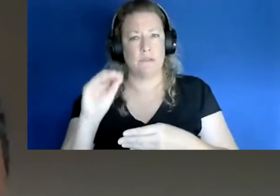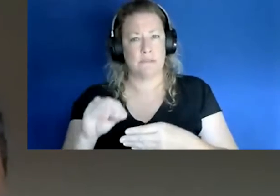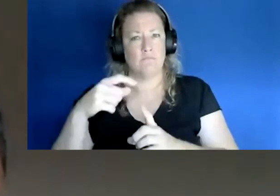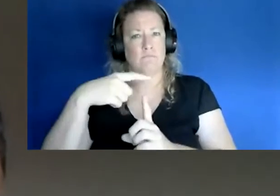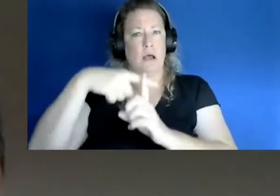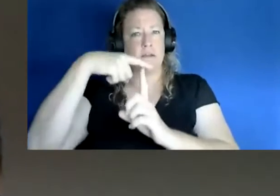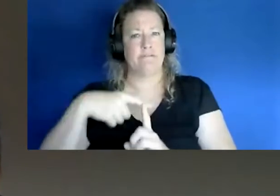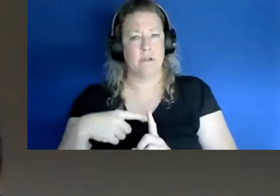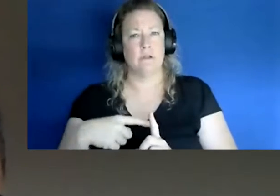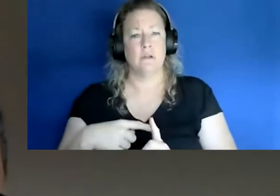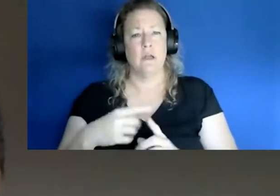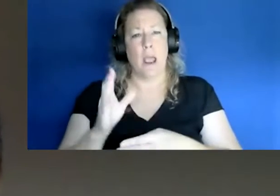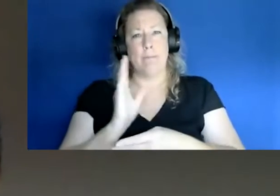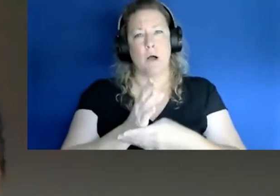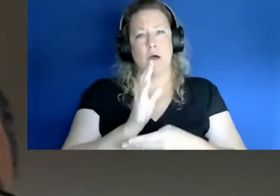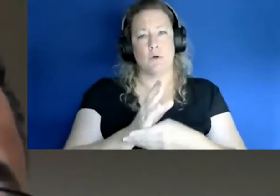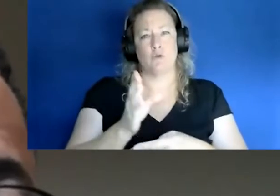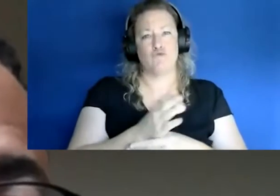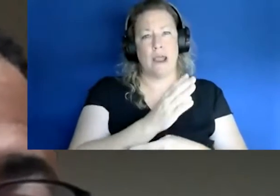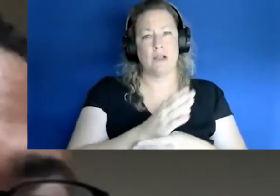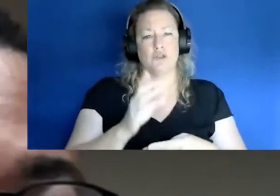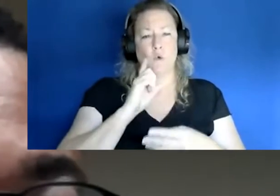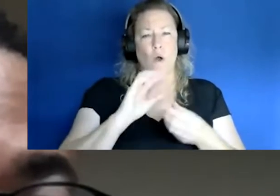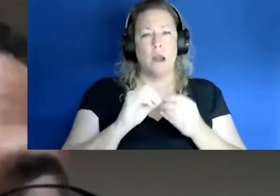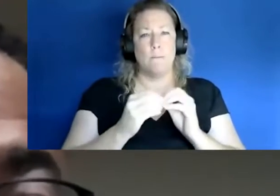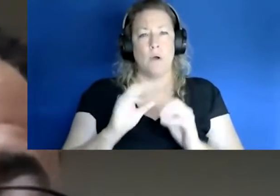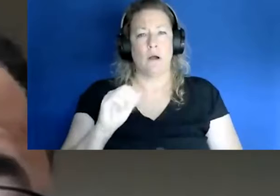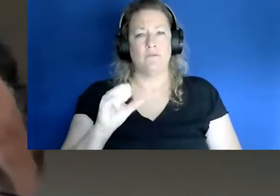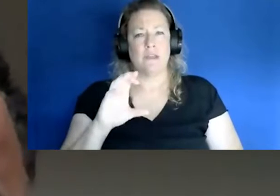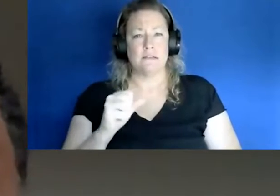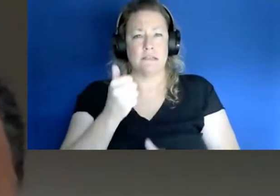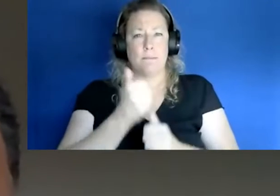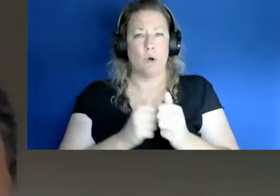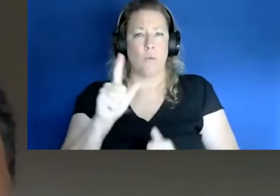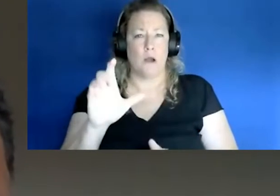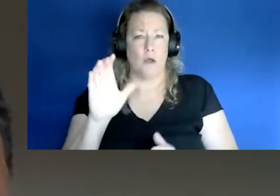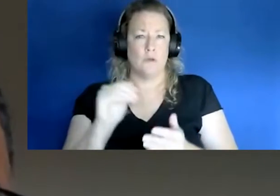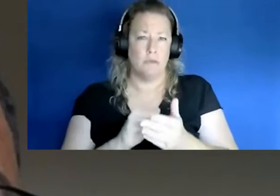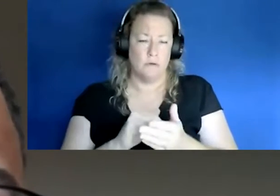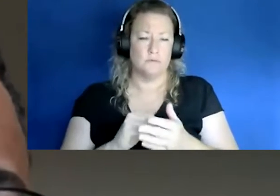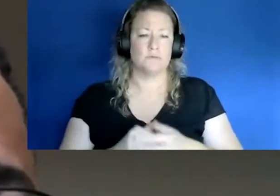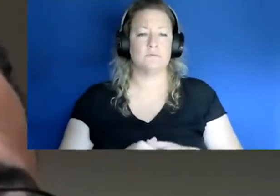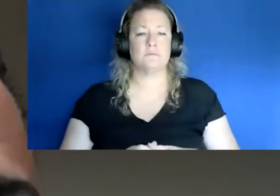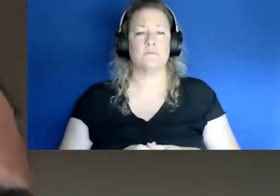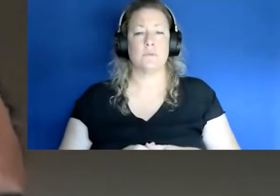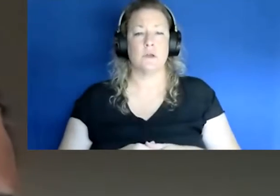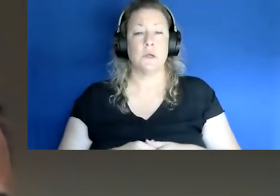moderate range for the cases um the number of cases per 100,000. you can view that data on